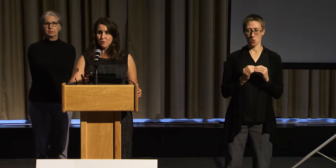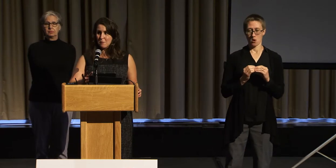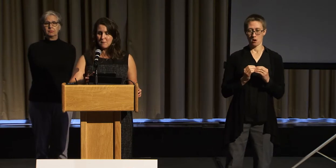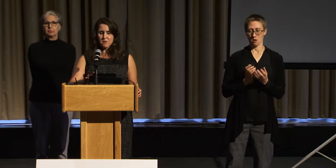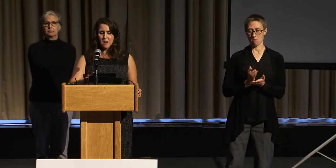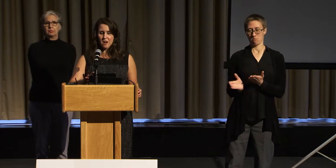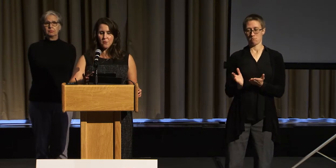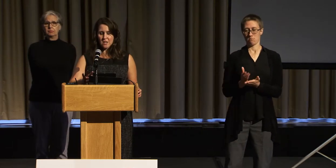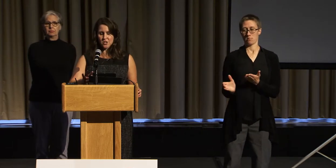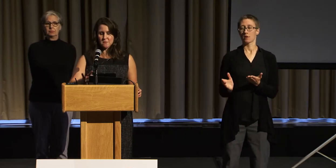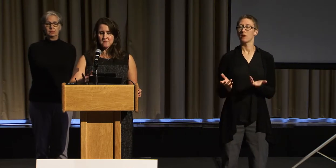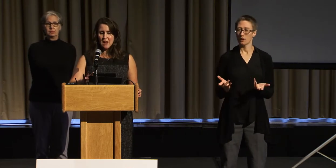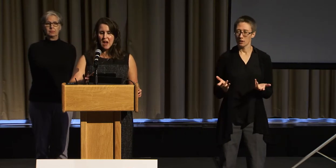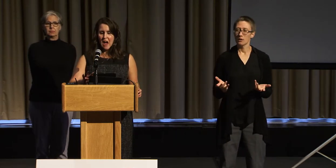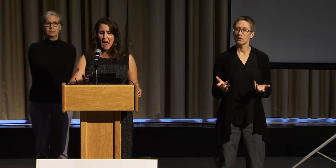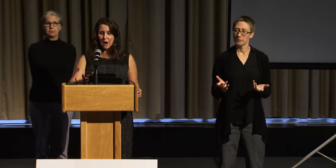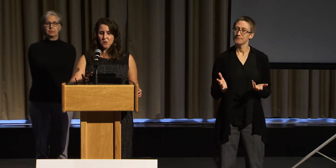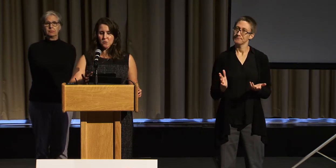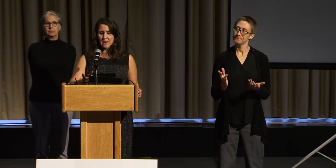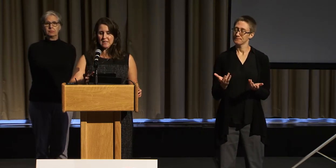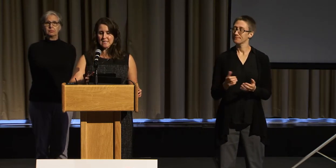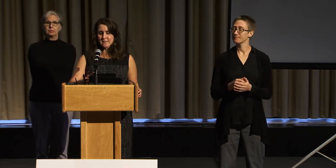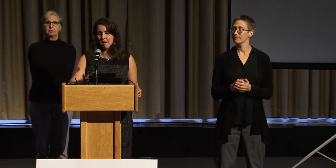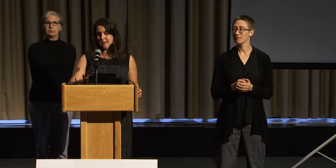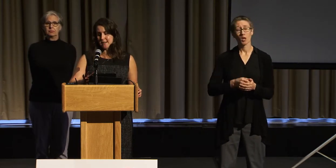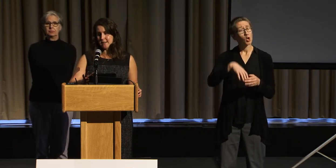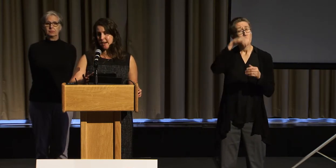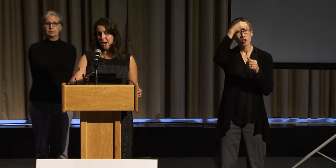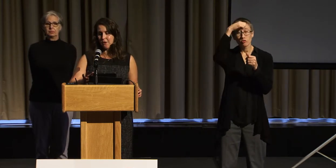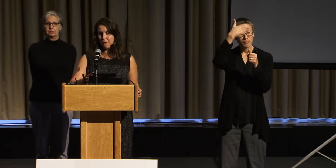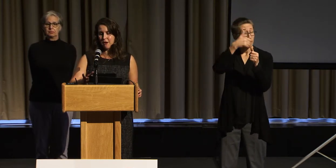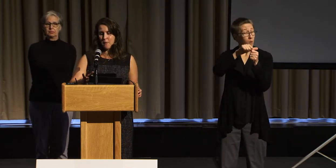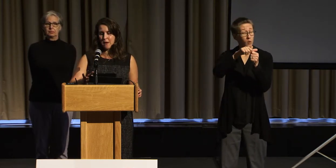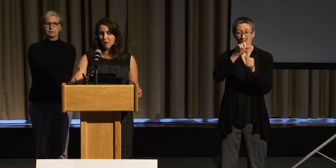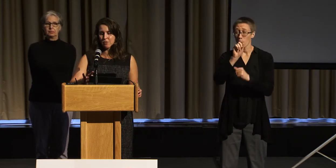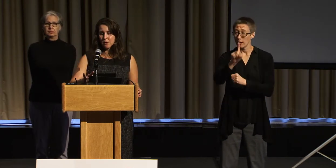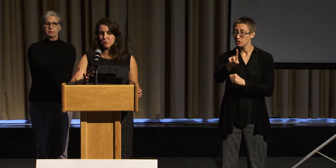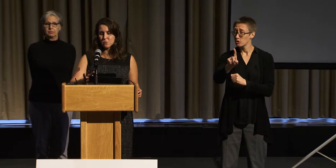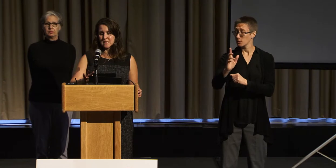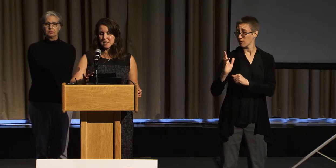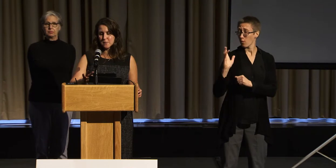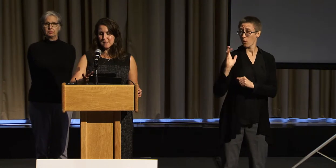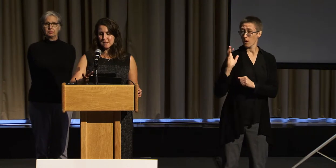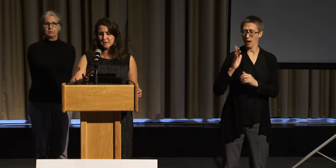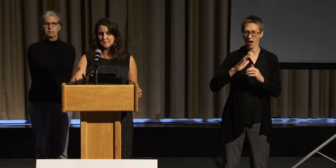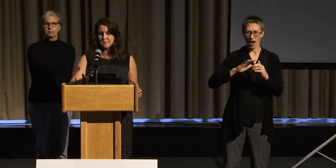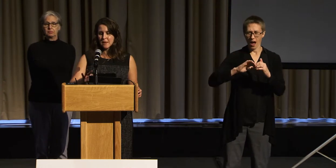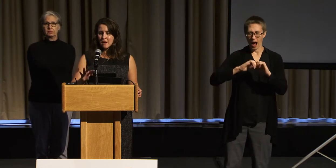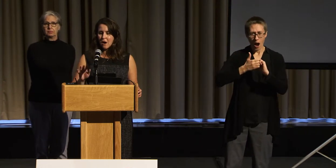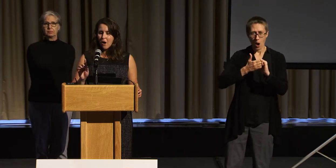Remember that question, how do we get society to care about those with disabilities?